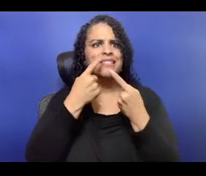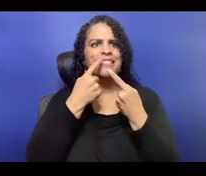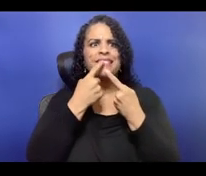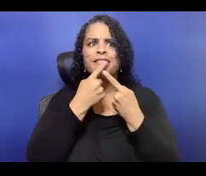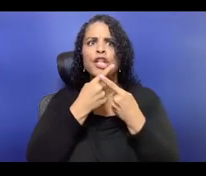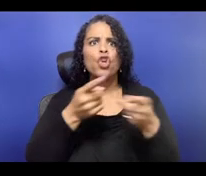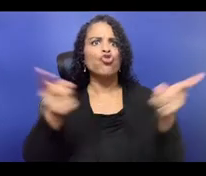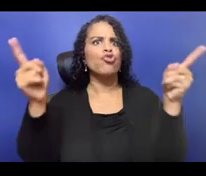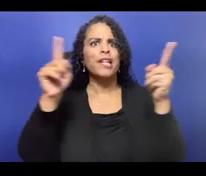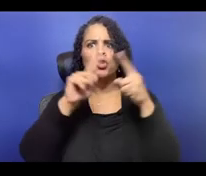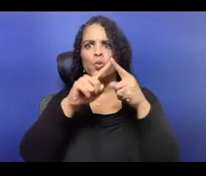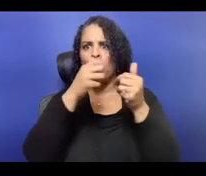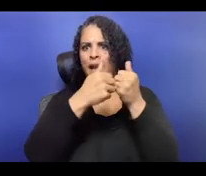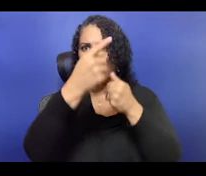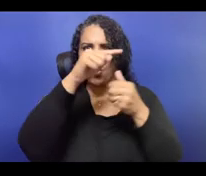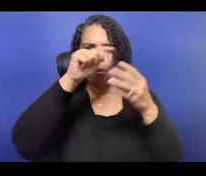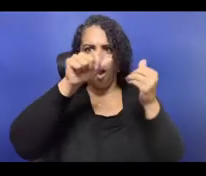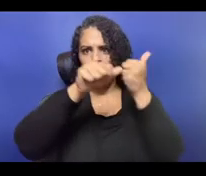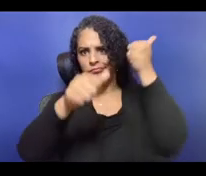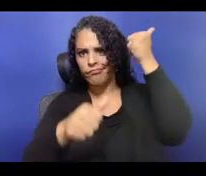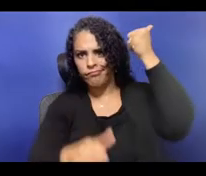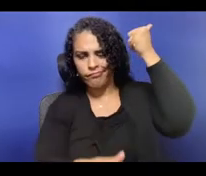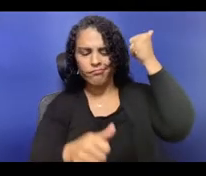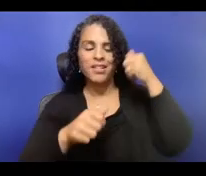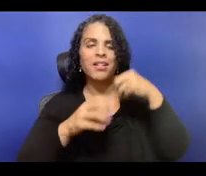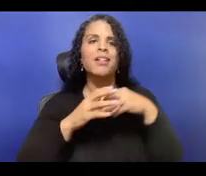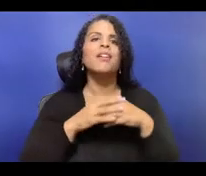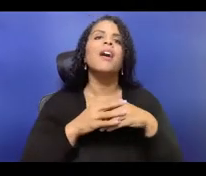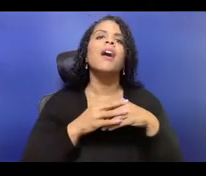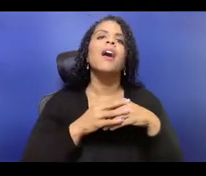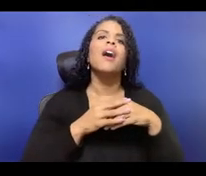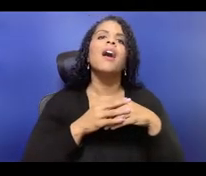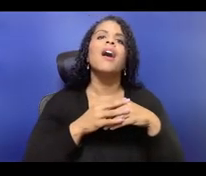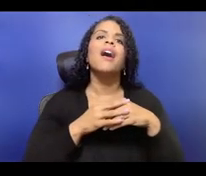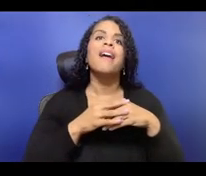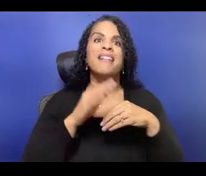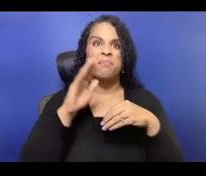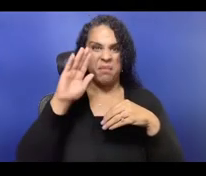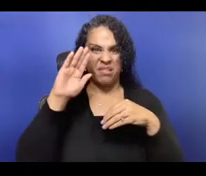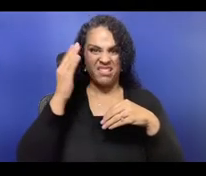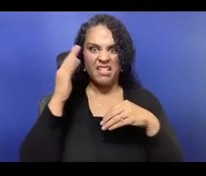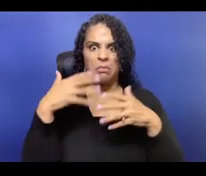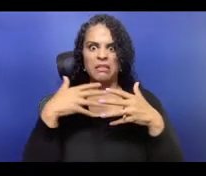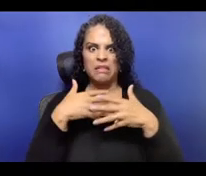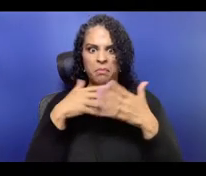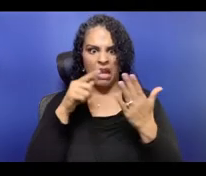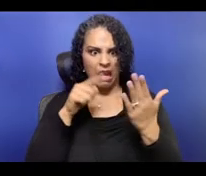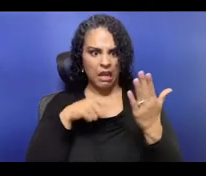We can do better. We must do better. So thank you for having me here to say all of that.